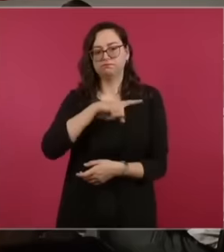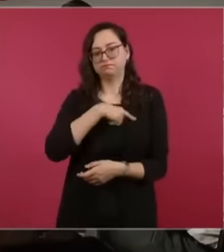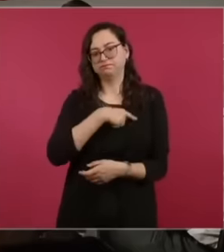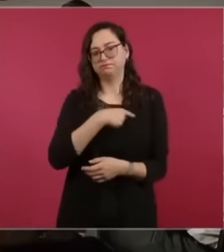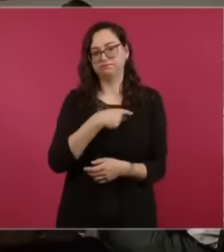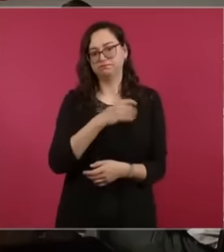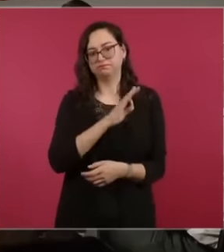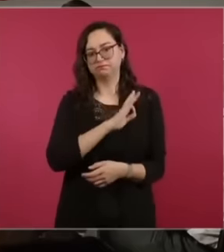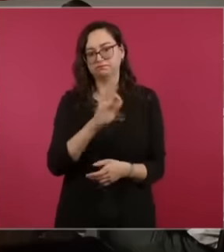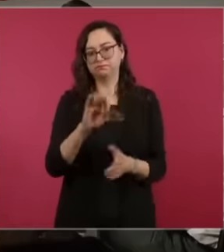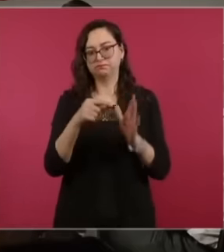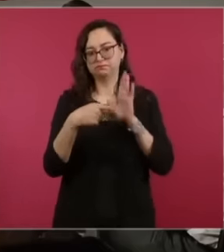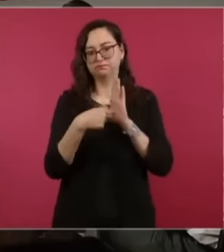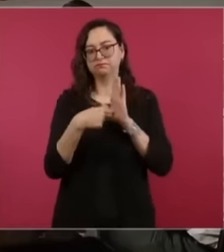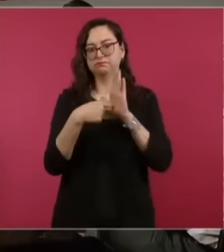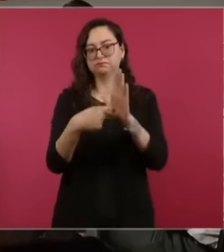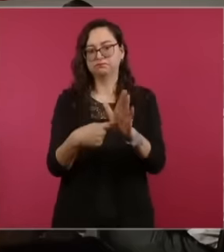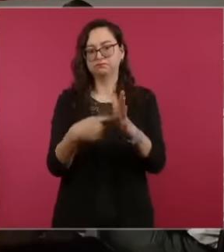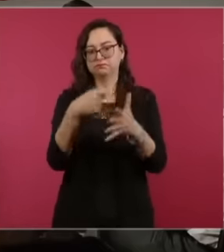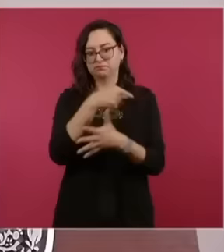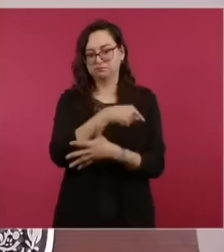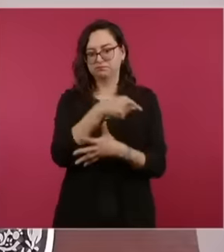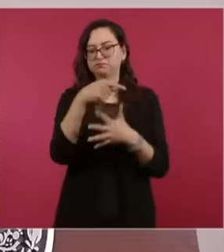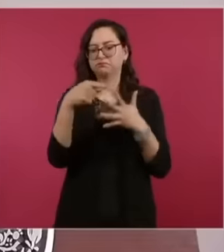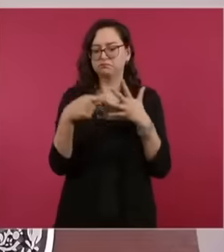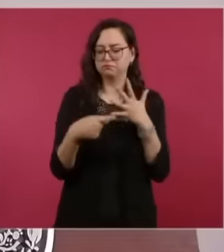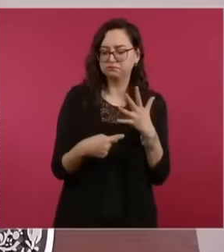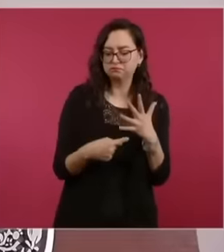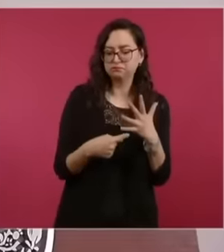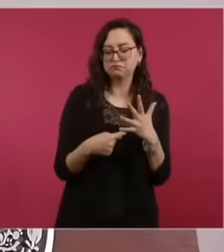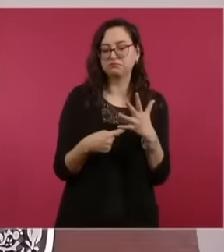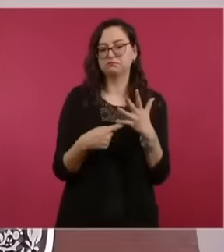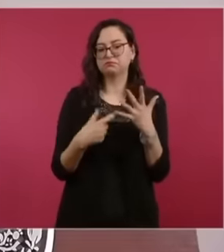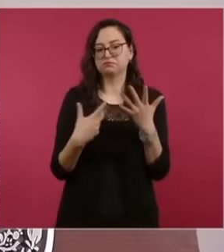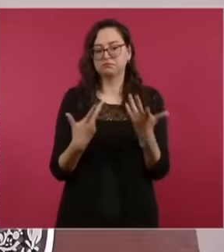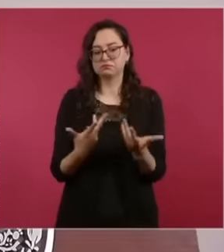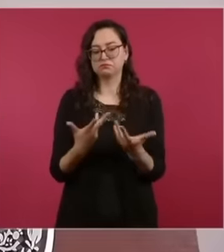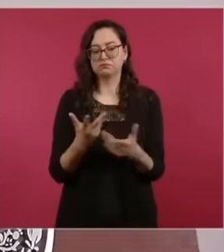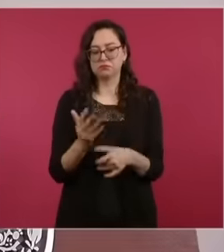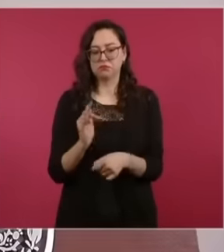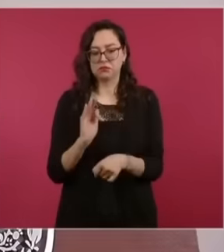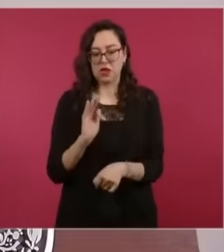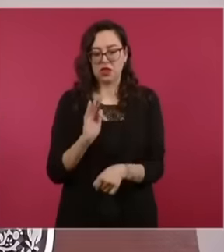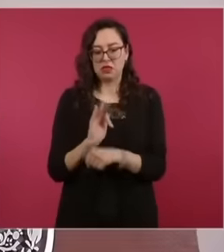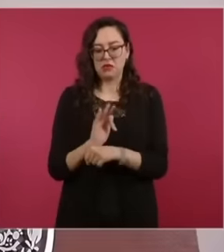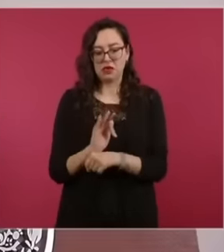to mention in a general way some of the defense arguments that this business group